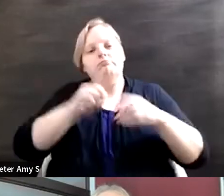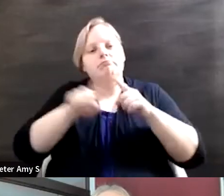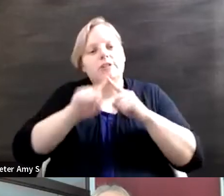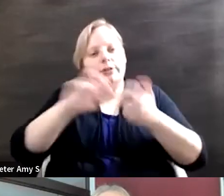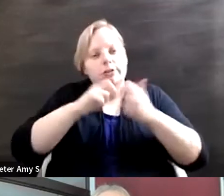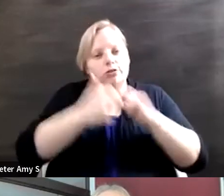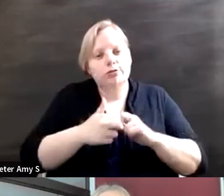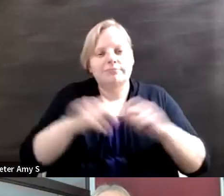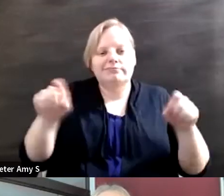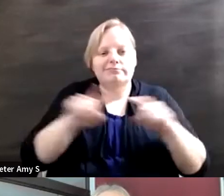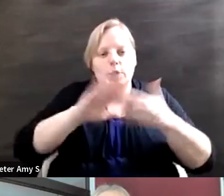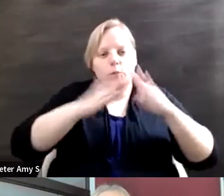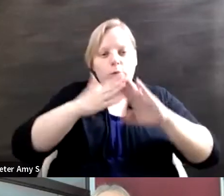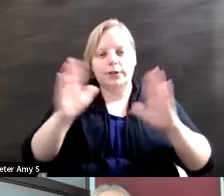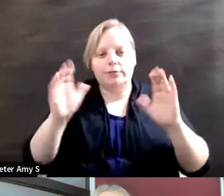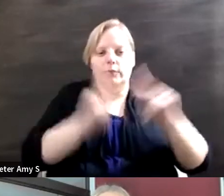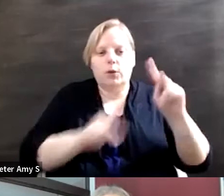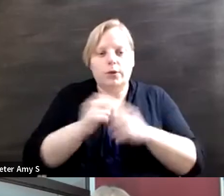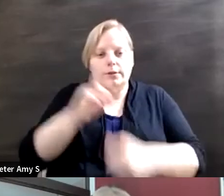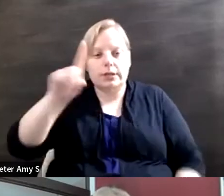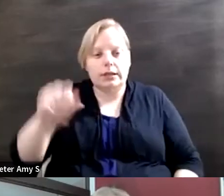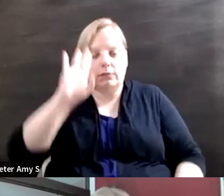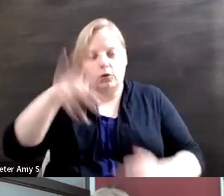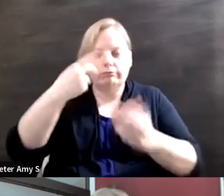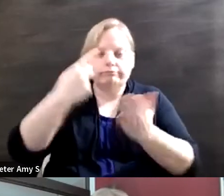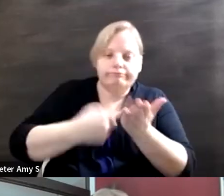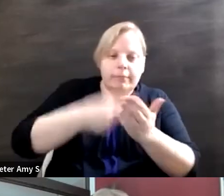and I know that you talked about representation, I know that you talked about the importance of